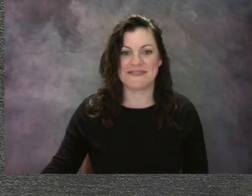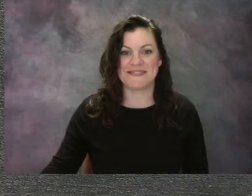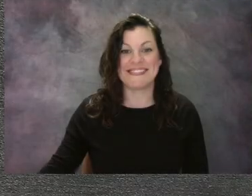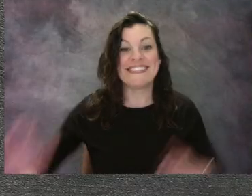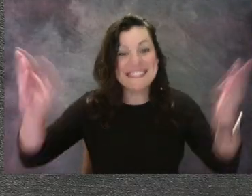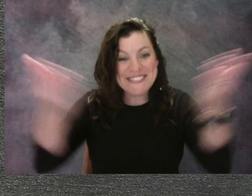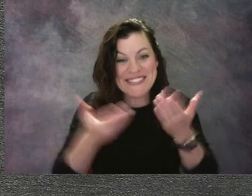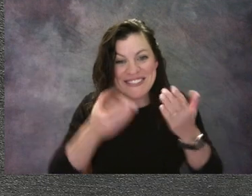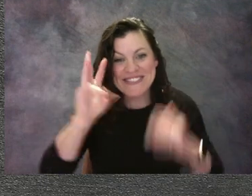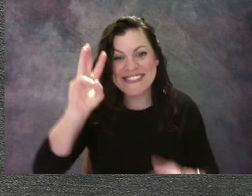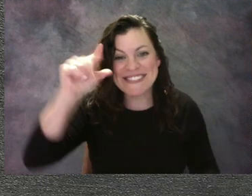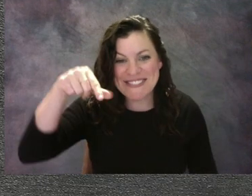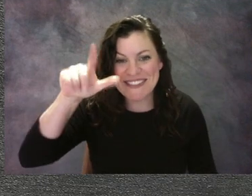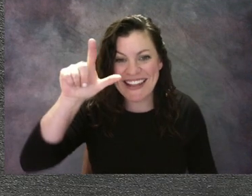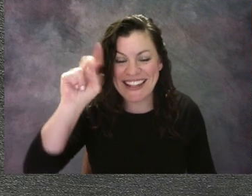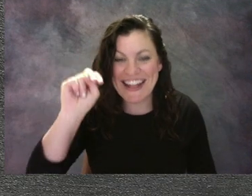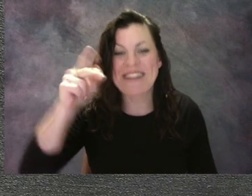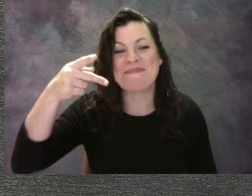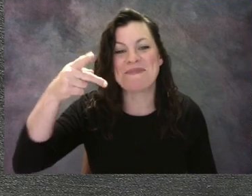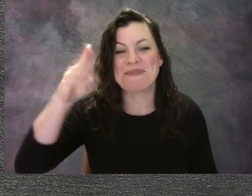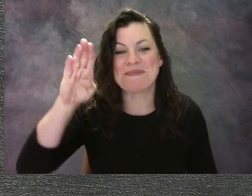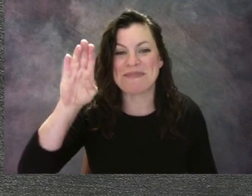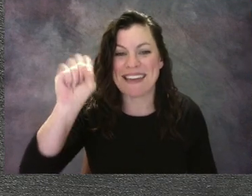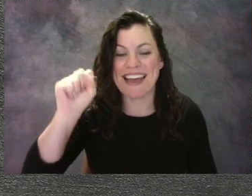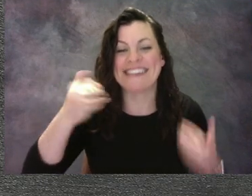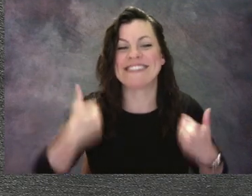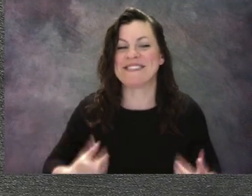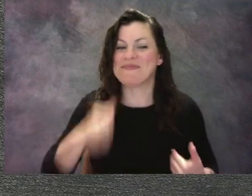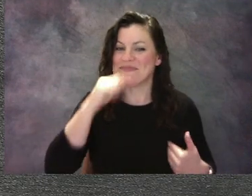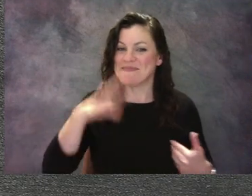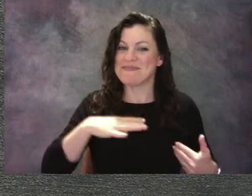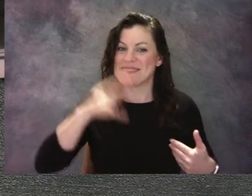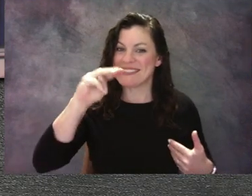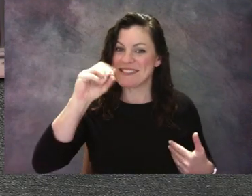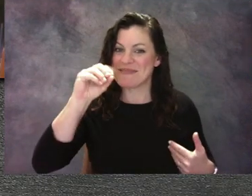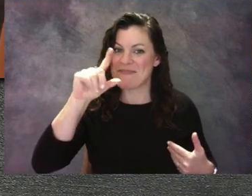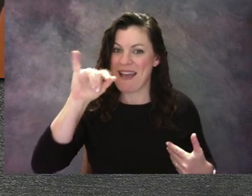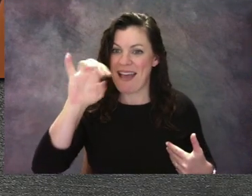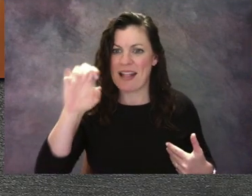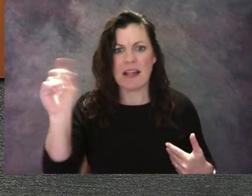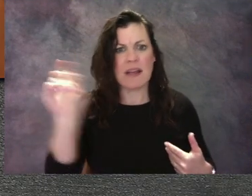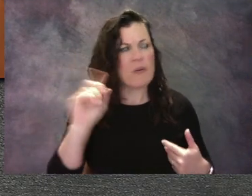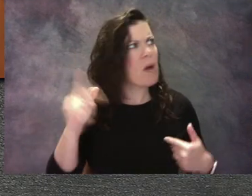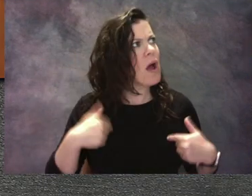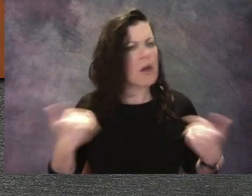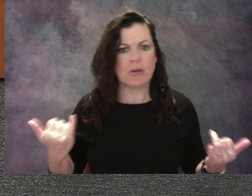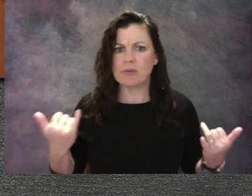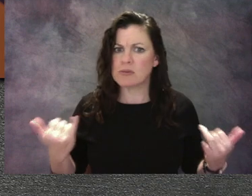Welcome to WQLN PBS! I'm Miss Mollie and here I am in downtown Erie, Pennsylvania